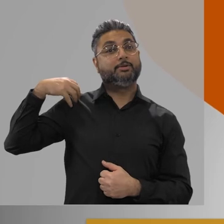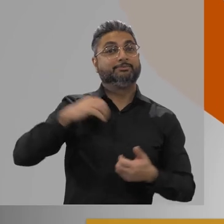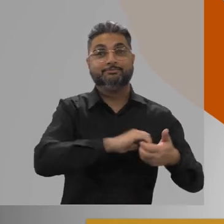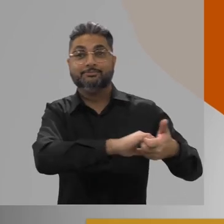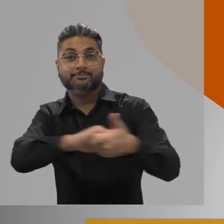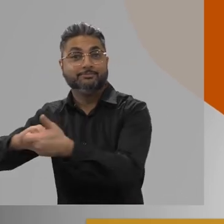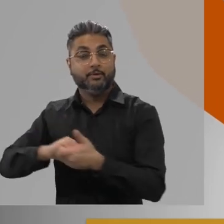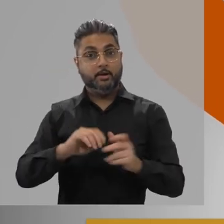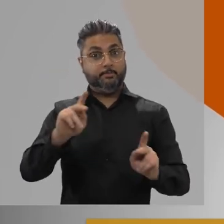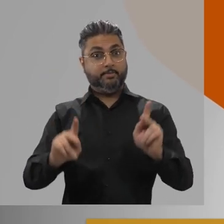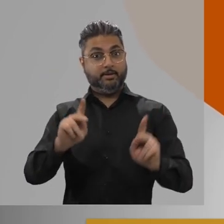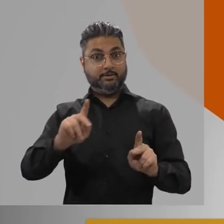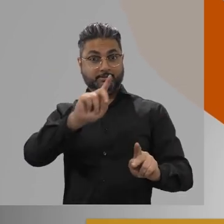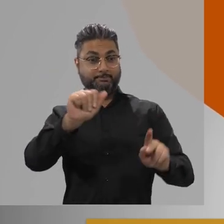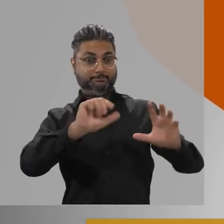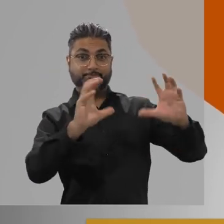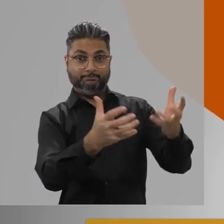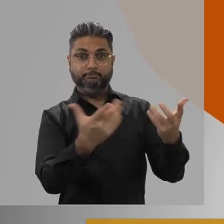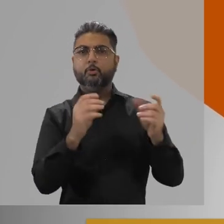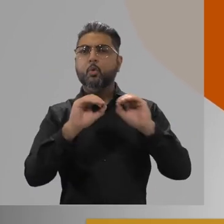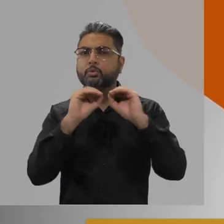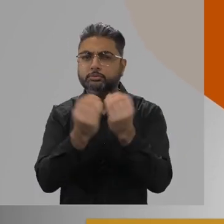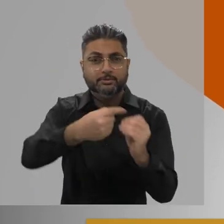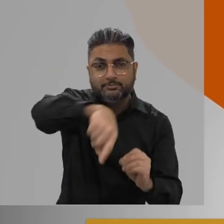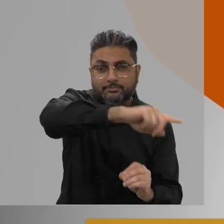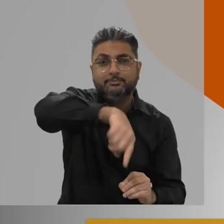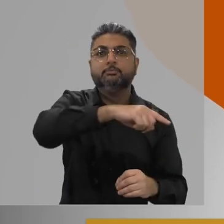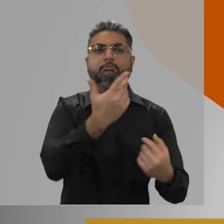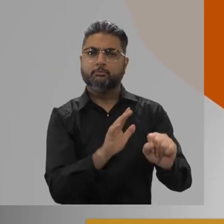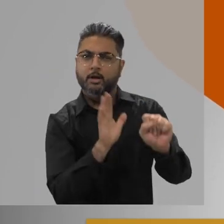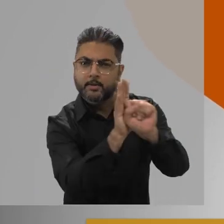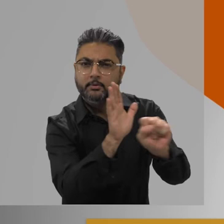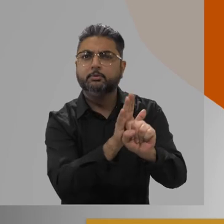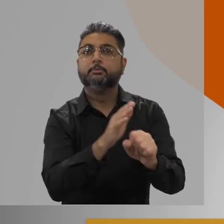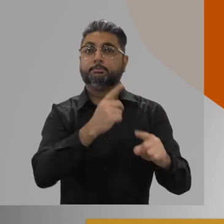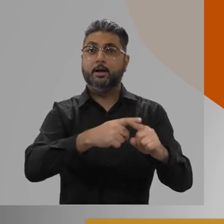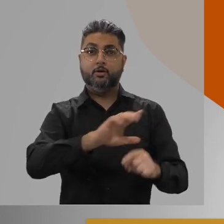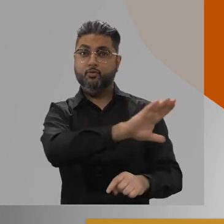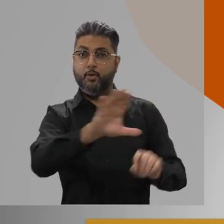The Commission collaborates with people with disabilities, with organizations that advocate on